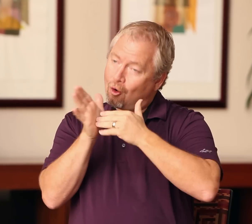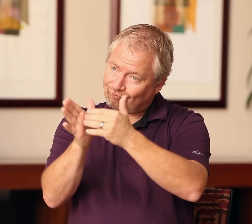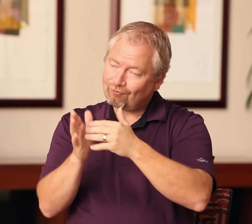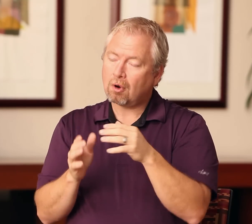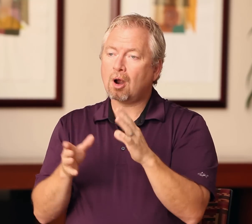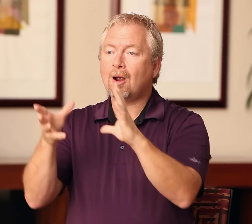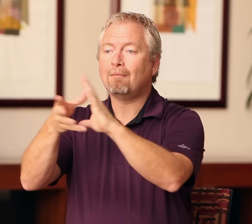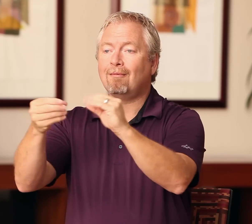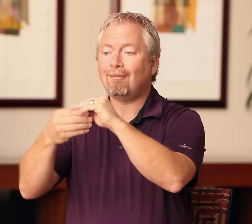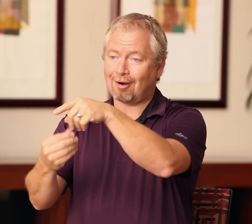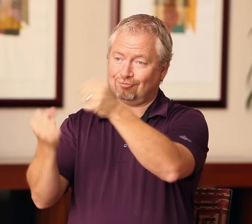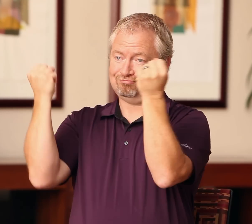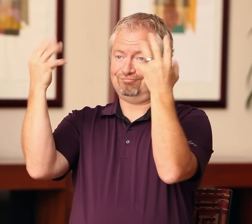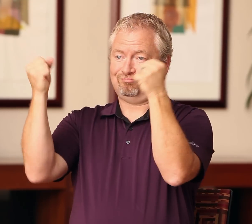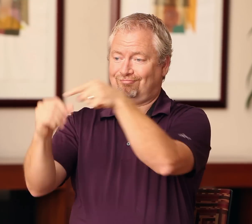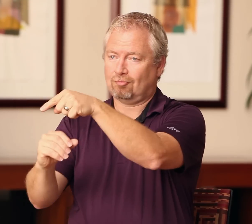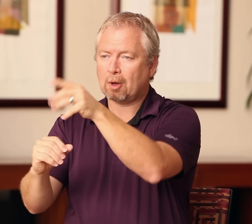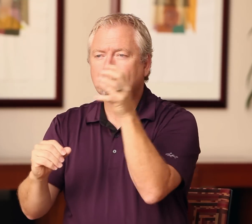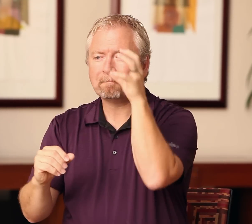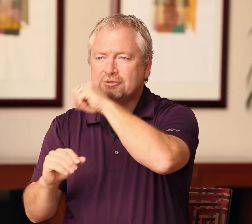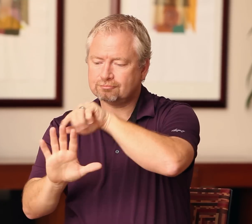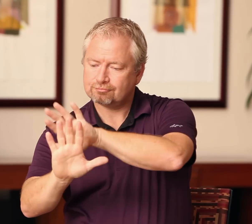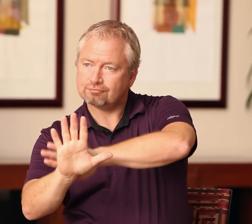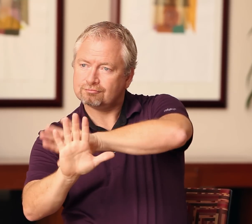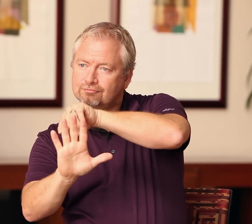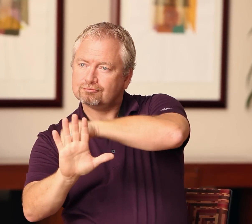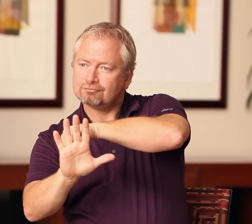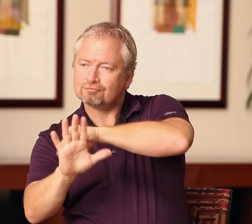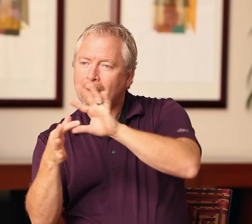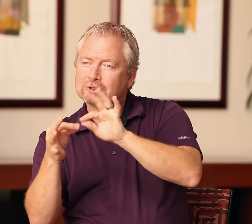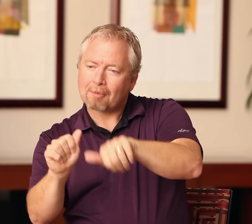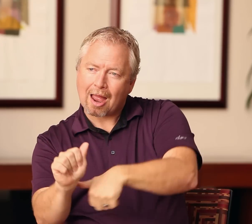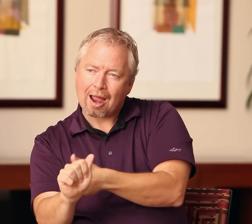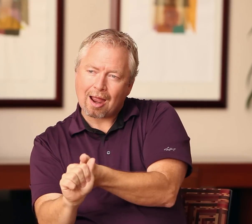These people have experienced firsthand the frustration, struggles, and oppression. Now, during an interpreting session, often there are layers to the message that are not immediately obvious: the hidden message, the deeper meanings.